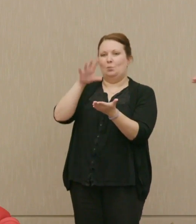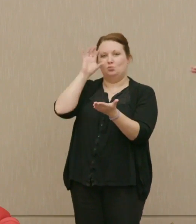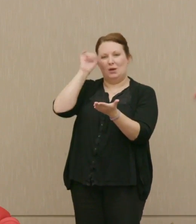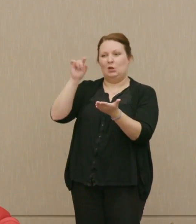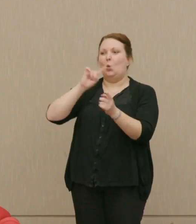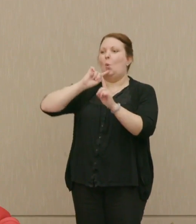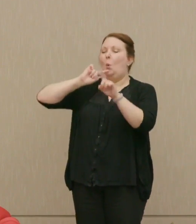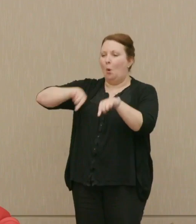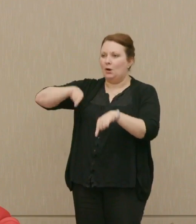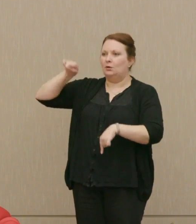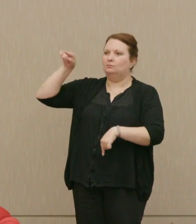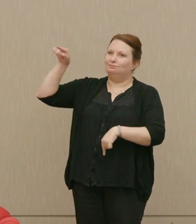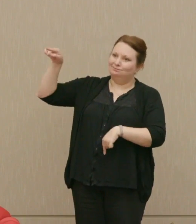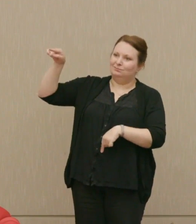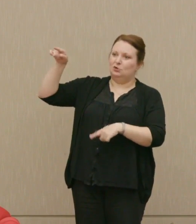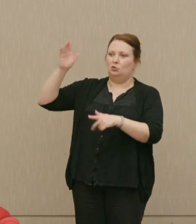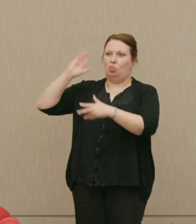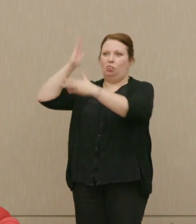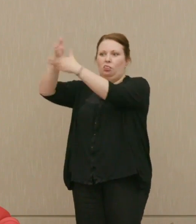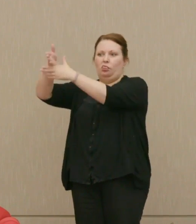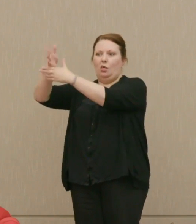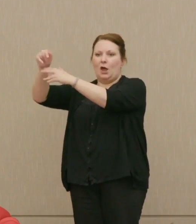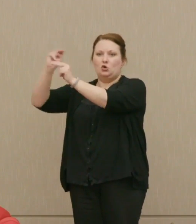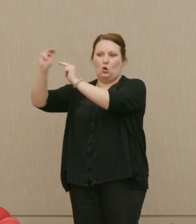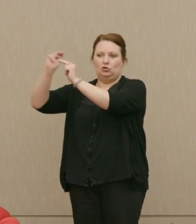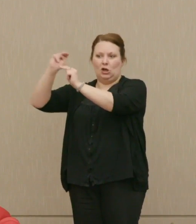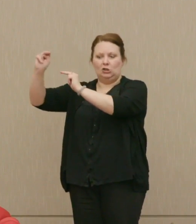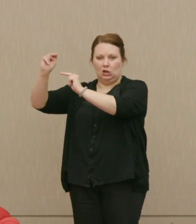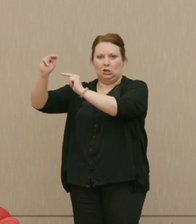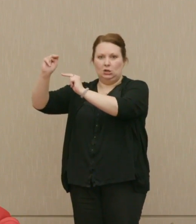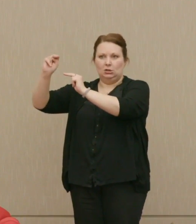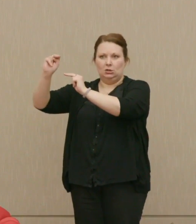orders throw a stick in this negotiation by doing this," and so forth.